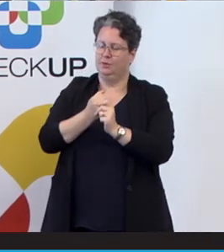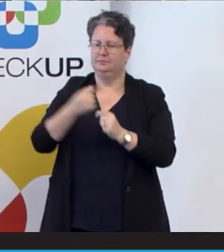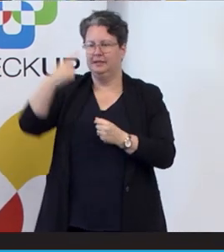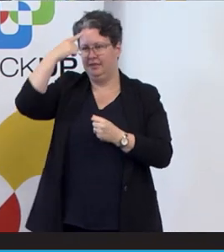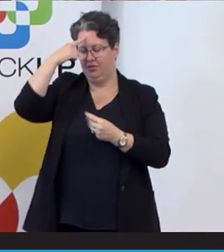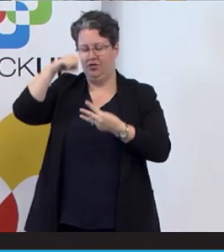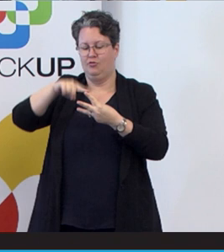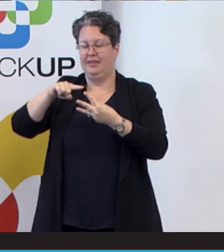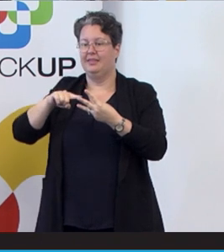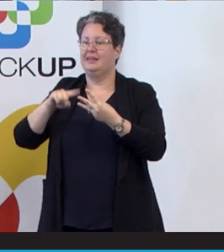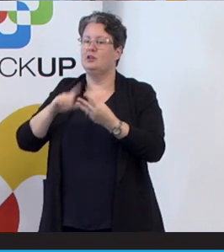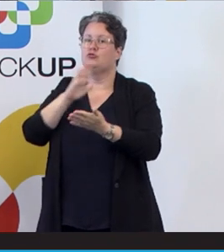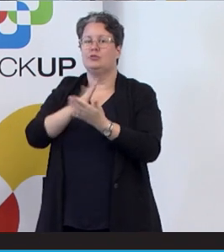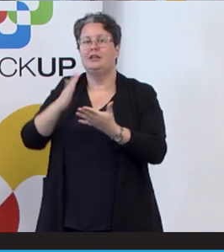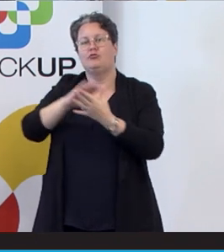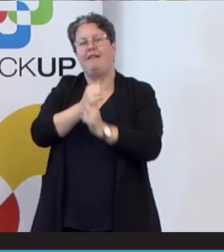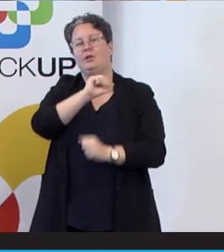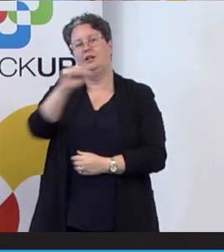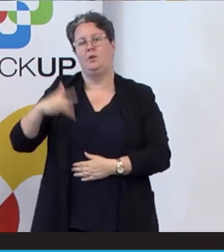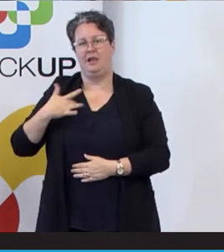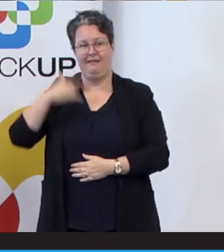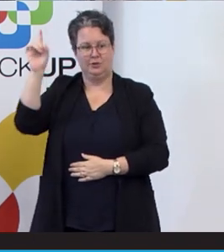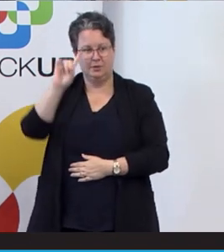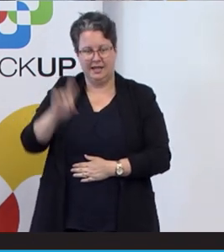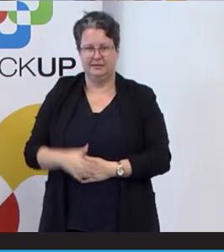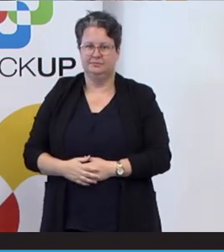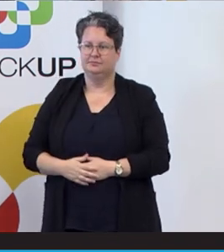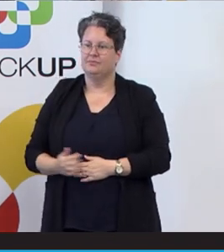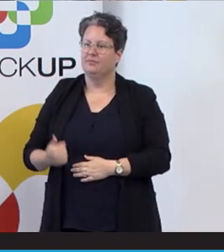truly grateful for in your life today. And so I just want to share I say three or more